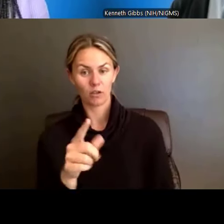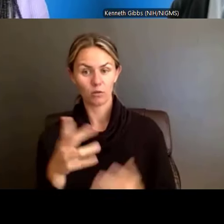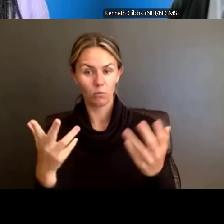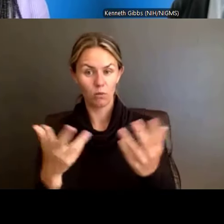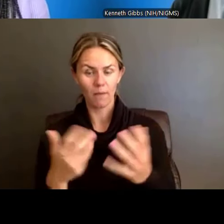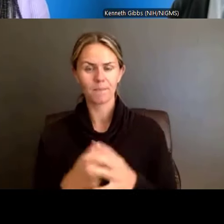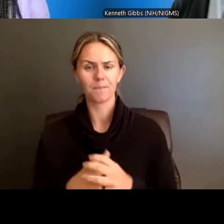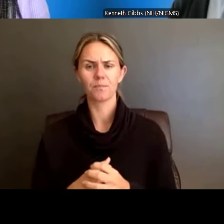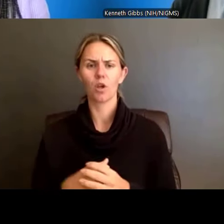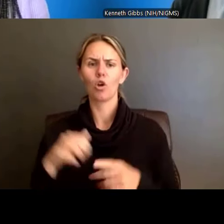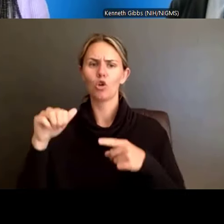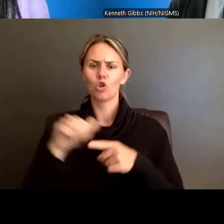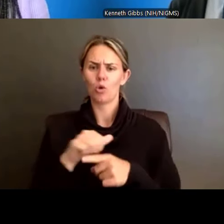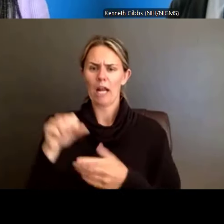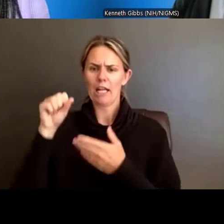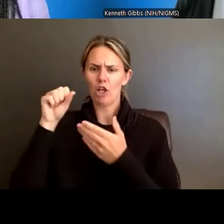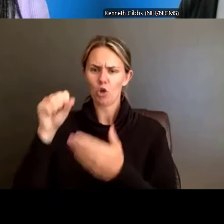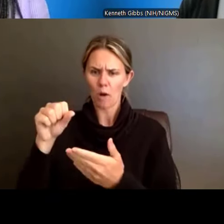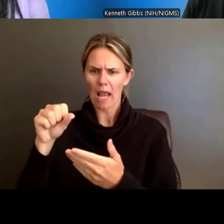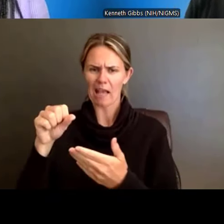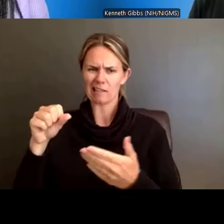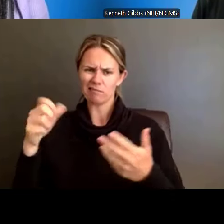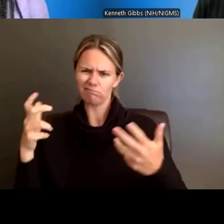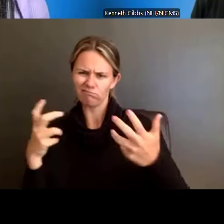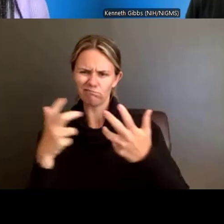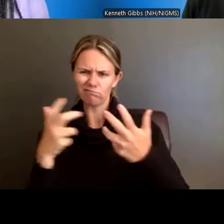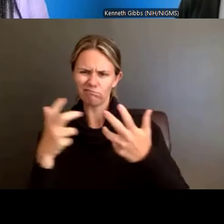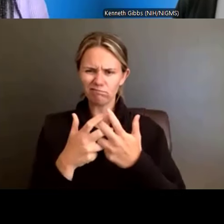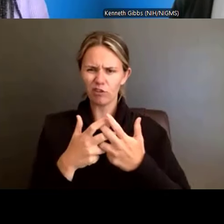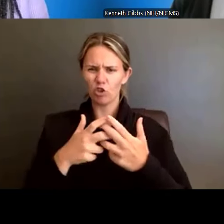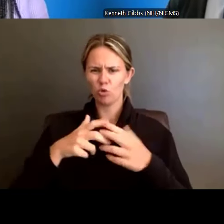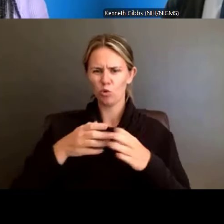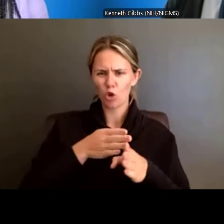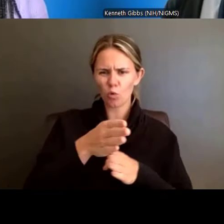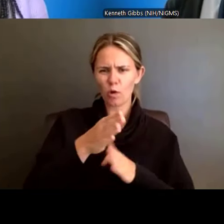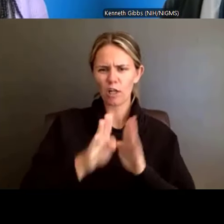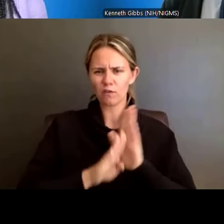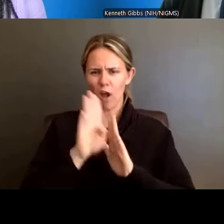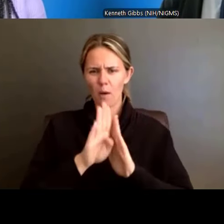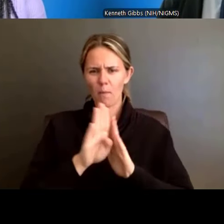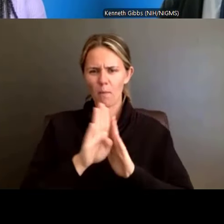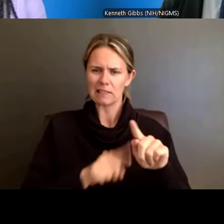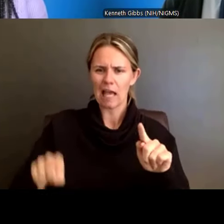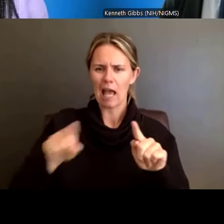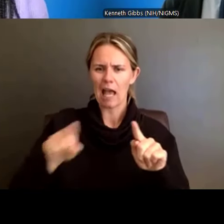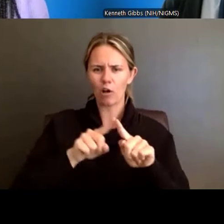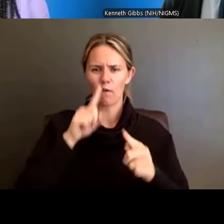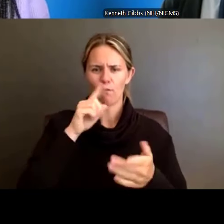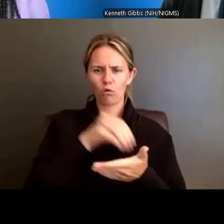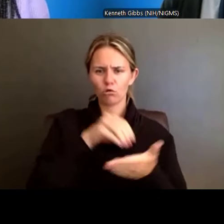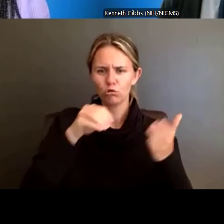fit into the career development cycle for students and postdocs, kind of just bringing this all together for people?